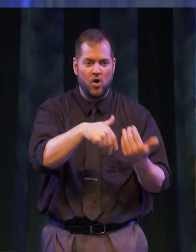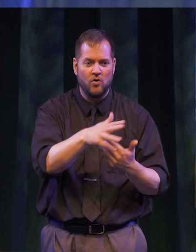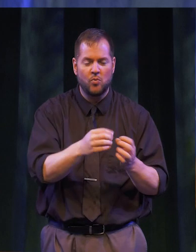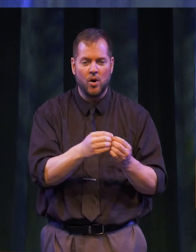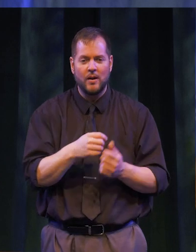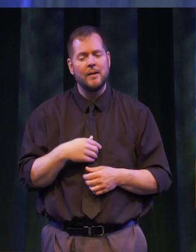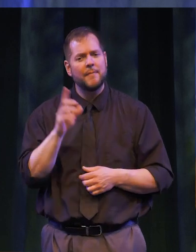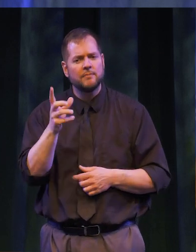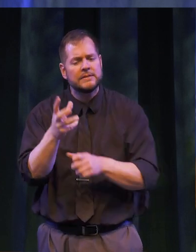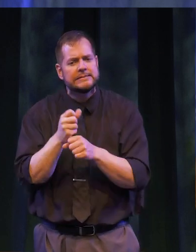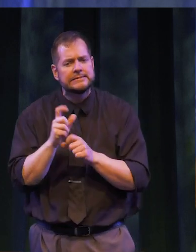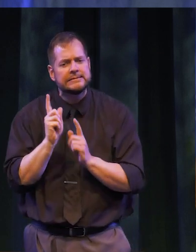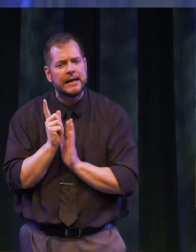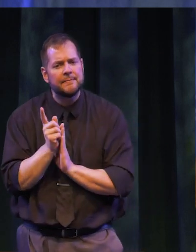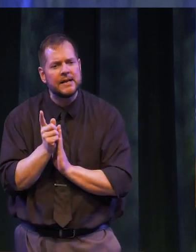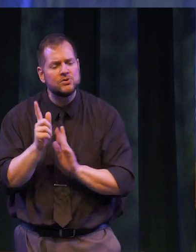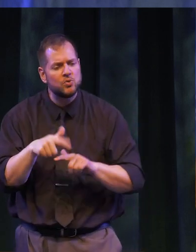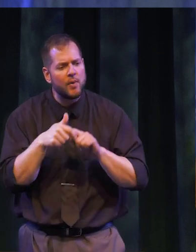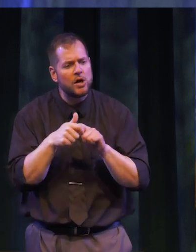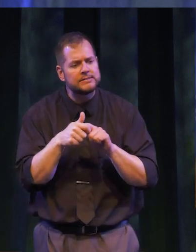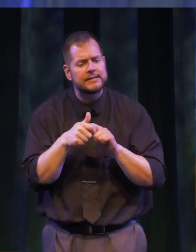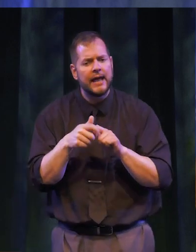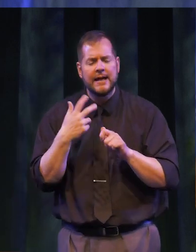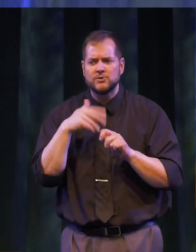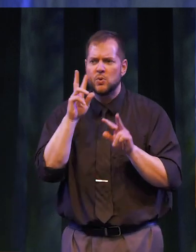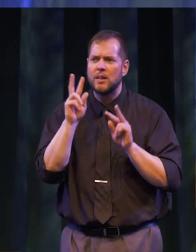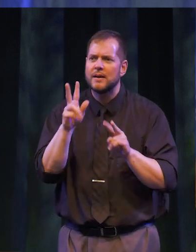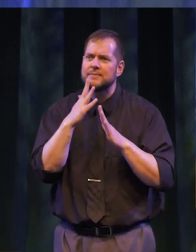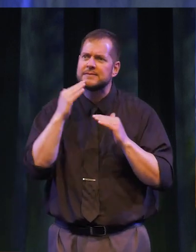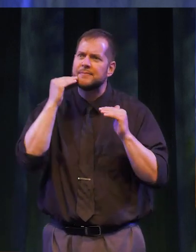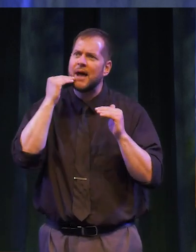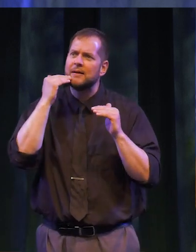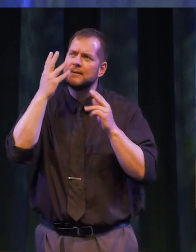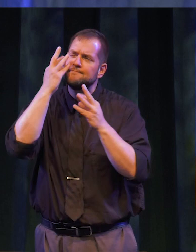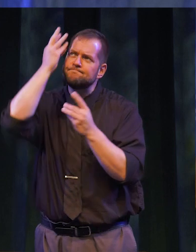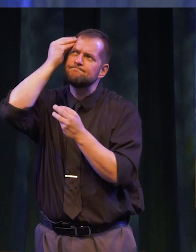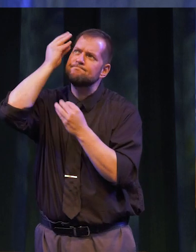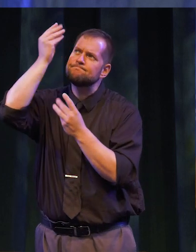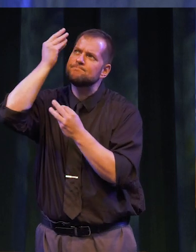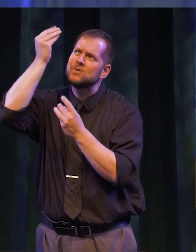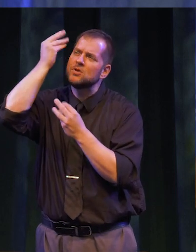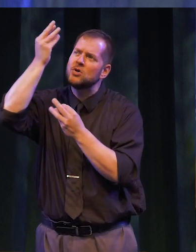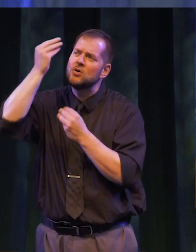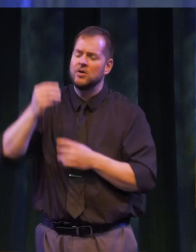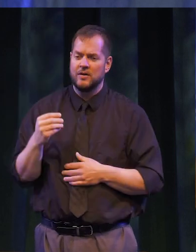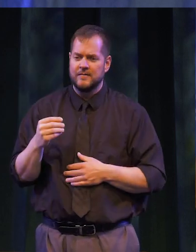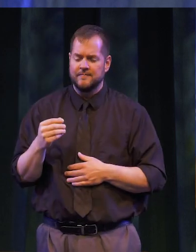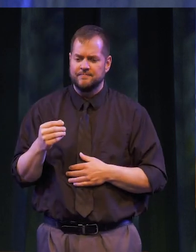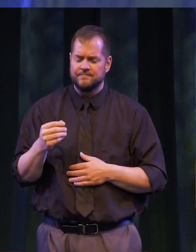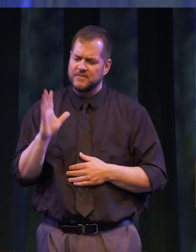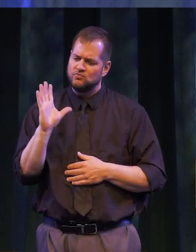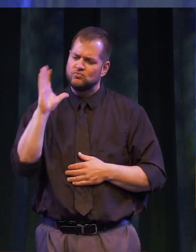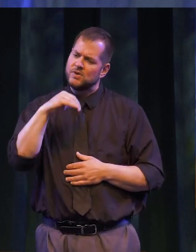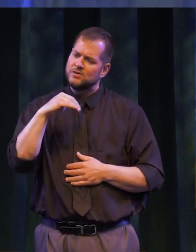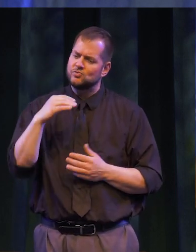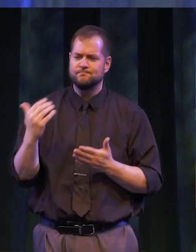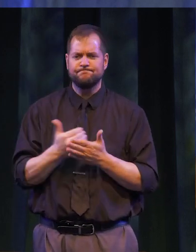PAUSE – to breathe out with a big smile— and—reflect on your unprecedented academic